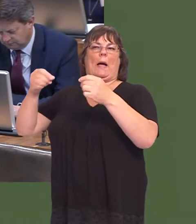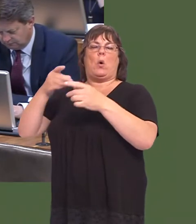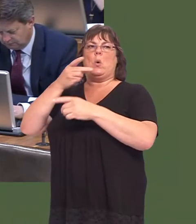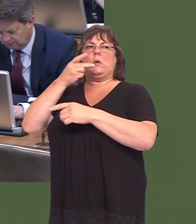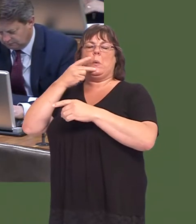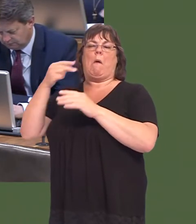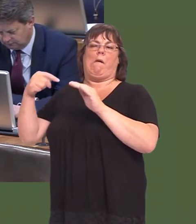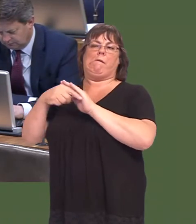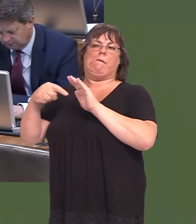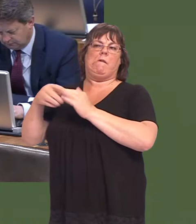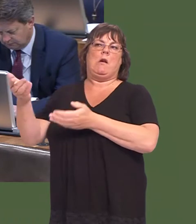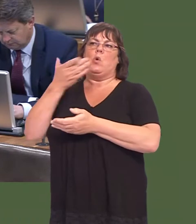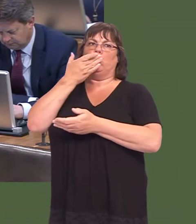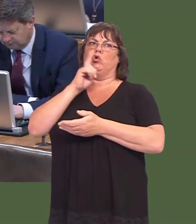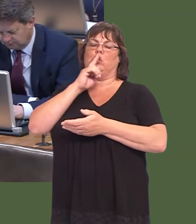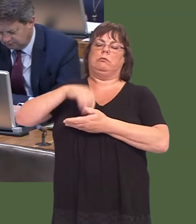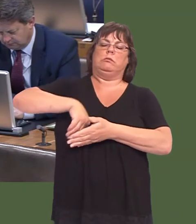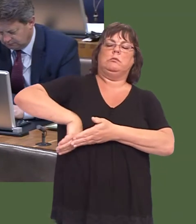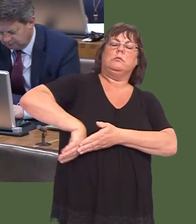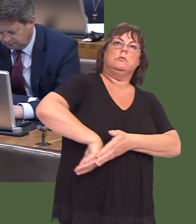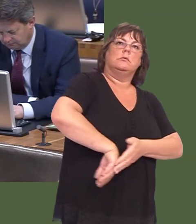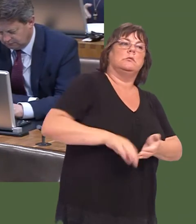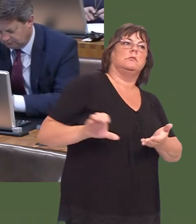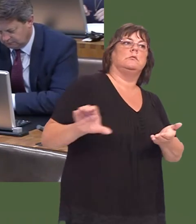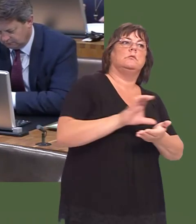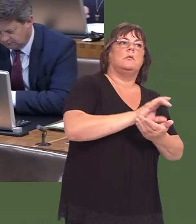particularly from jurisdictions where the prices are very, very low.